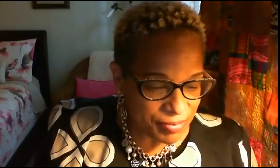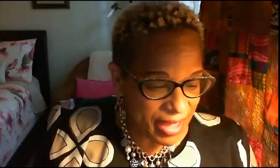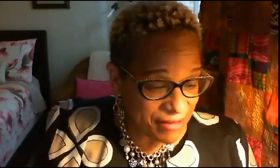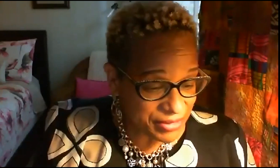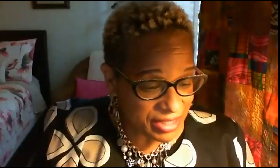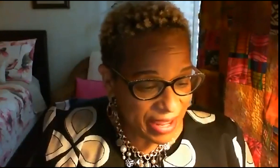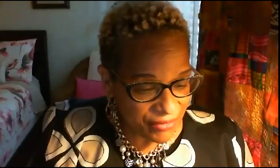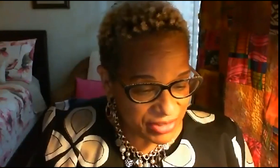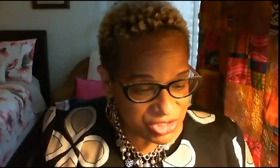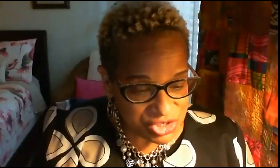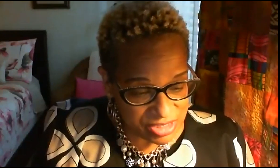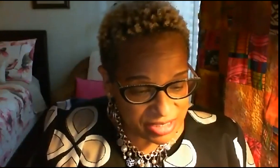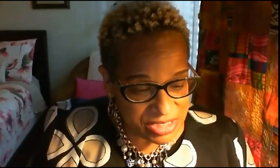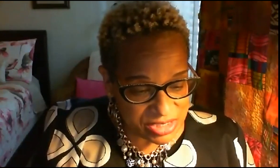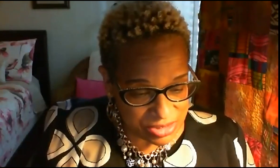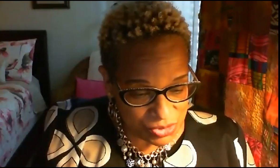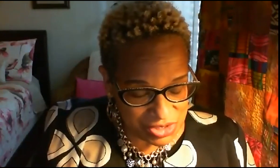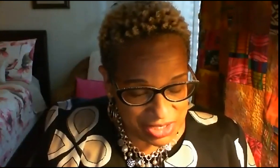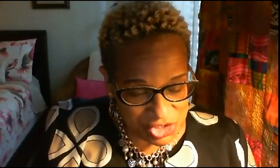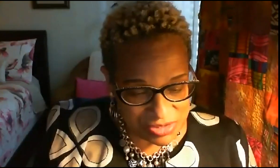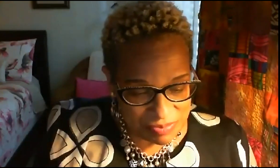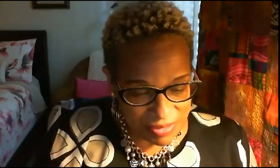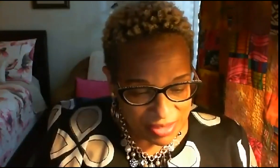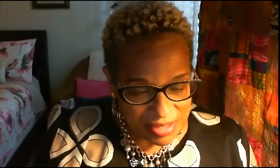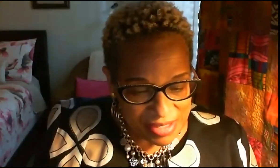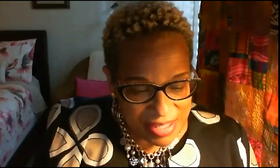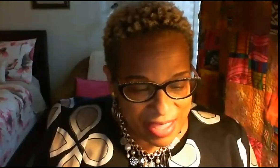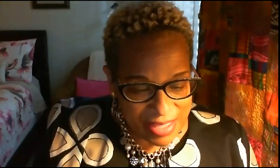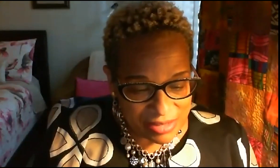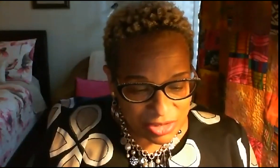the african heritage studies association and